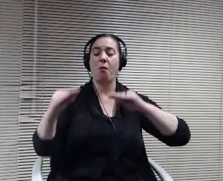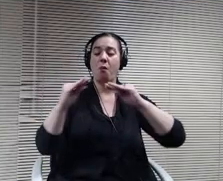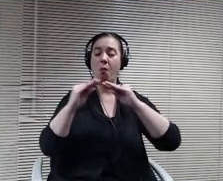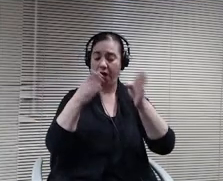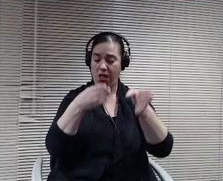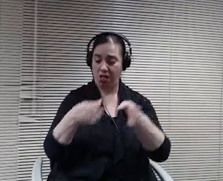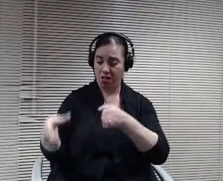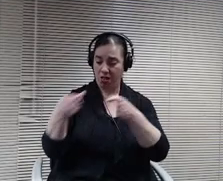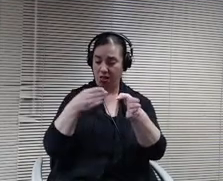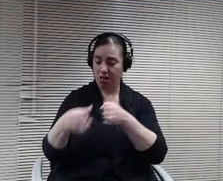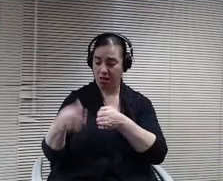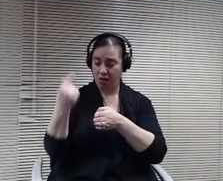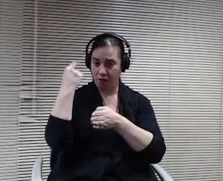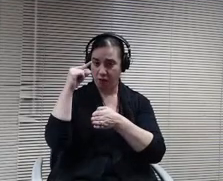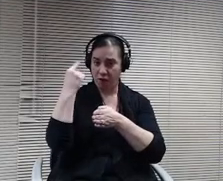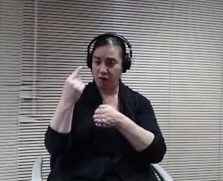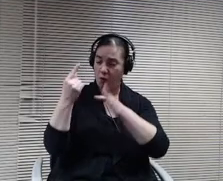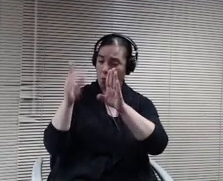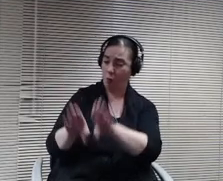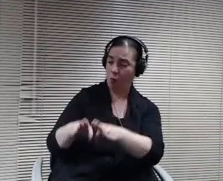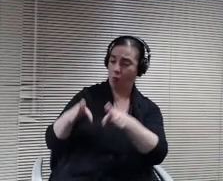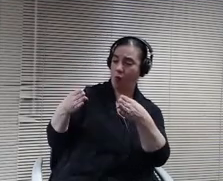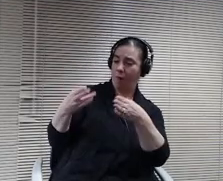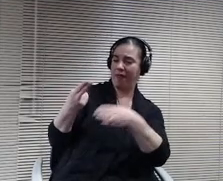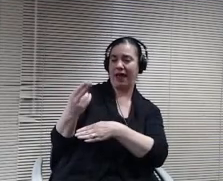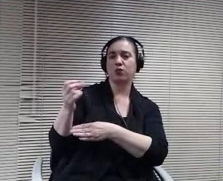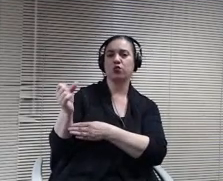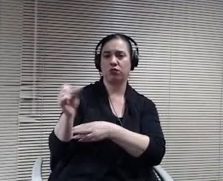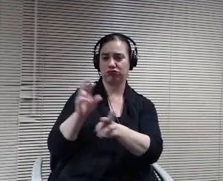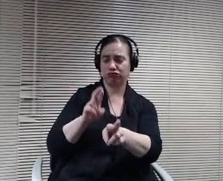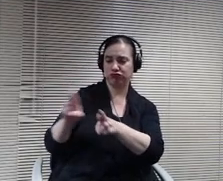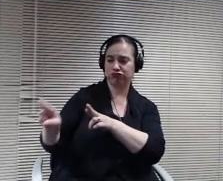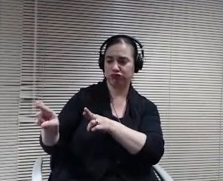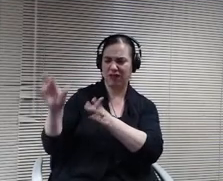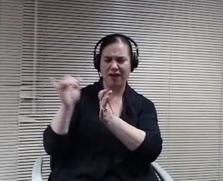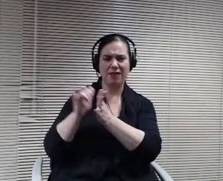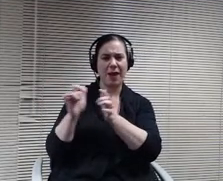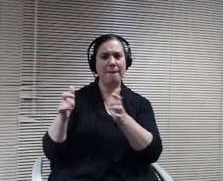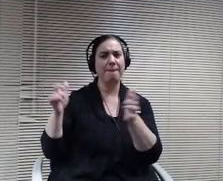again, so. That would be a fairly major change for them all